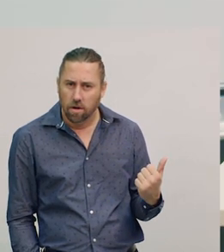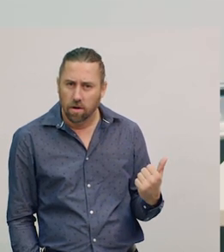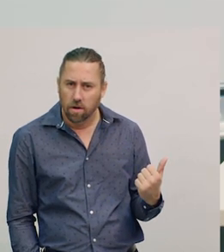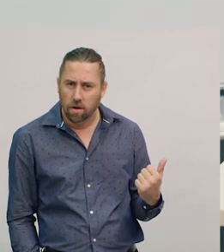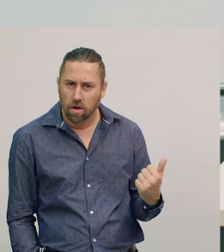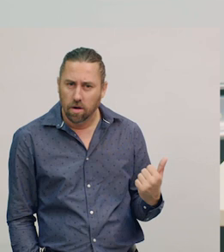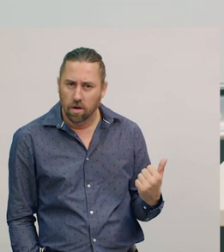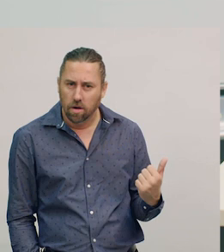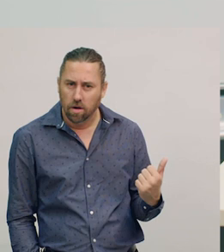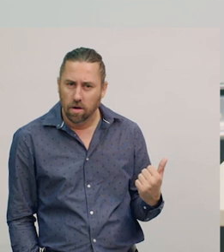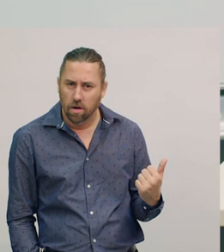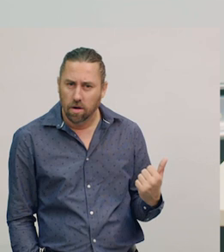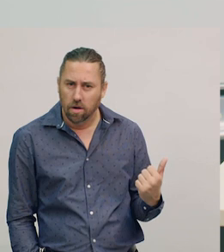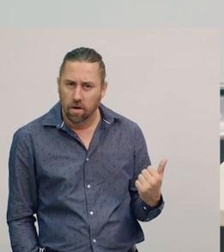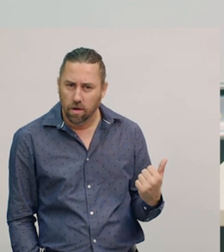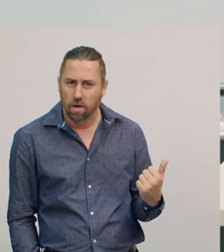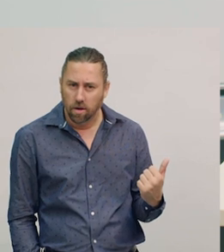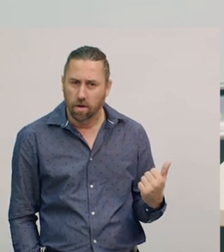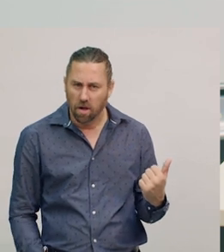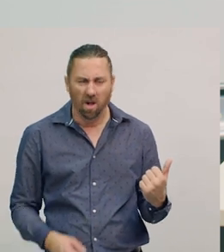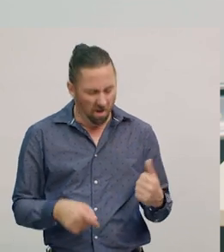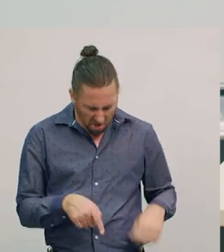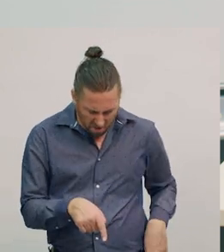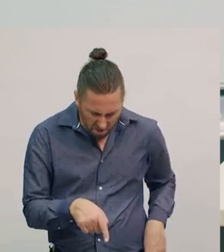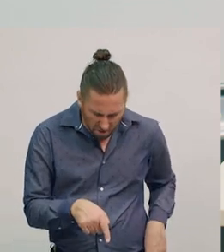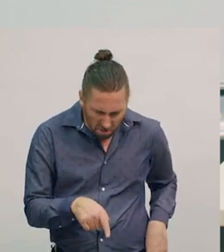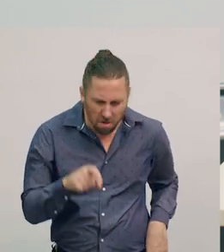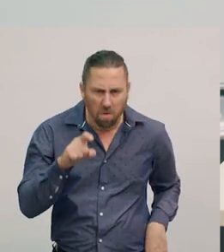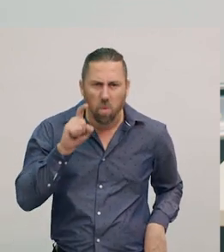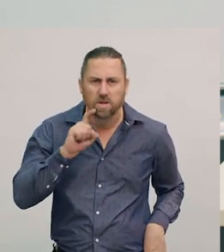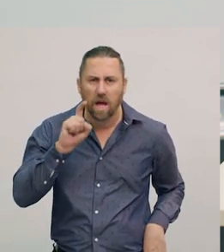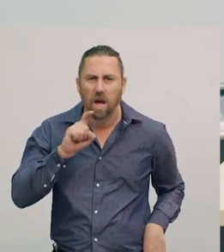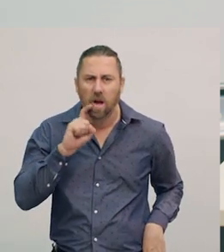So, there was water in the bowl.